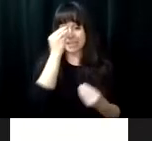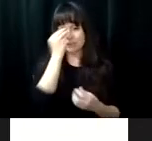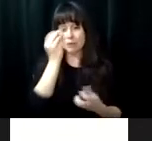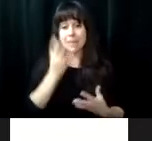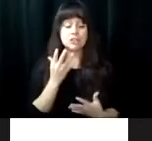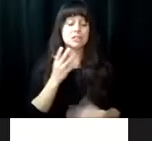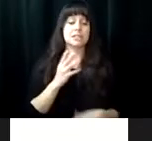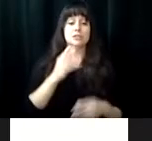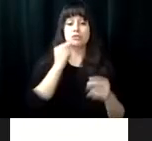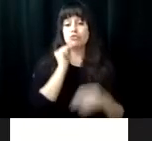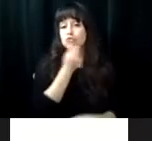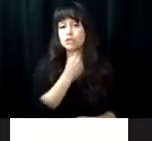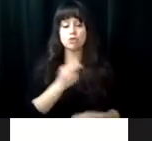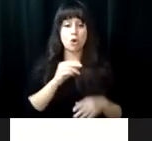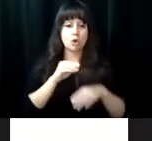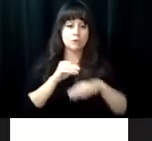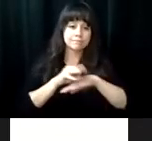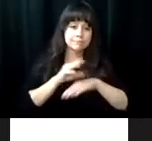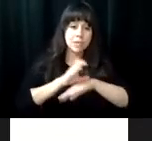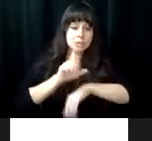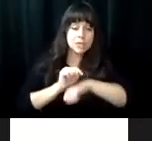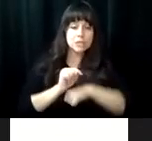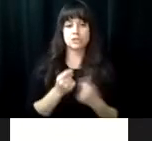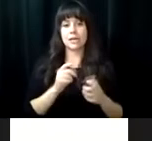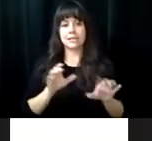living skills, independent travel, access technology skills,